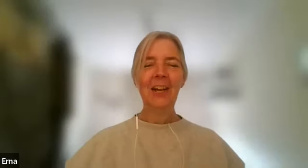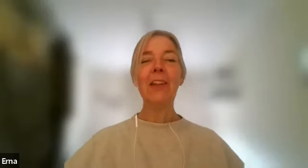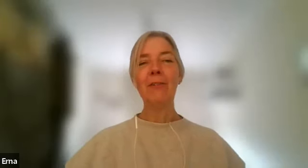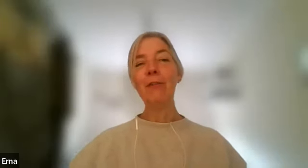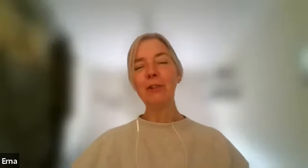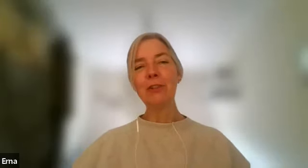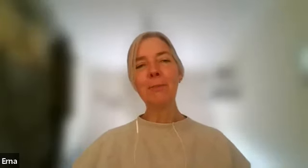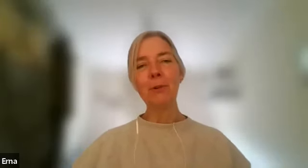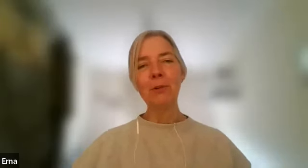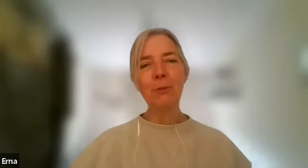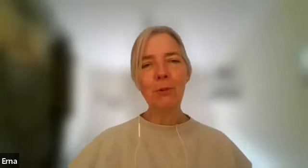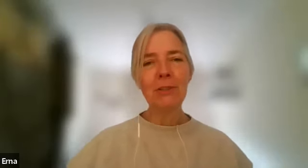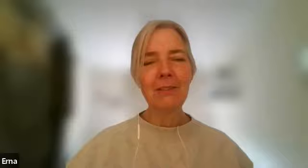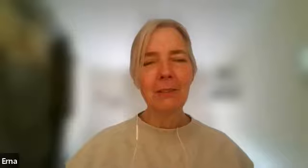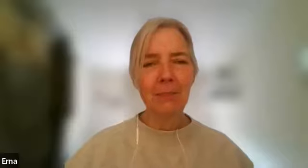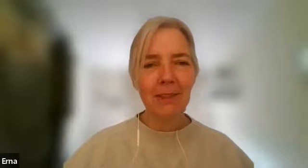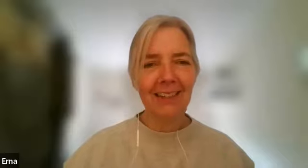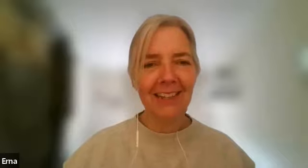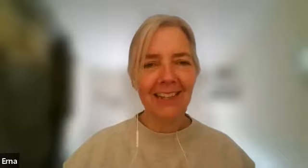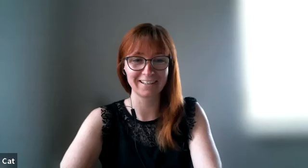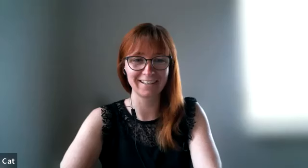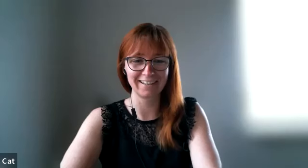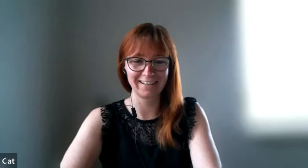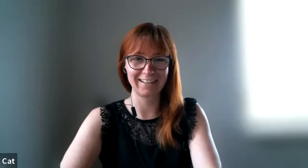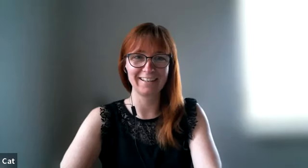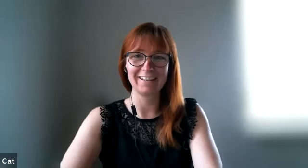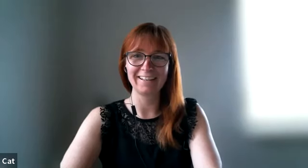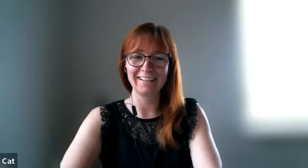okay well first the book the book was your second sentence yes i did i did